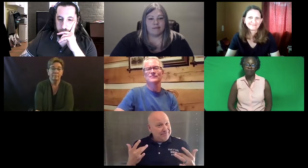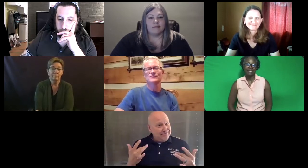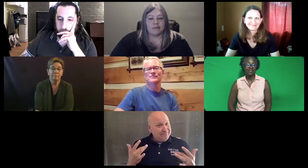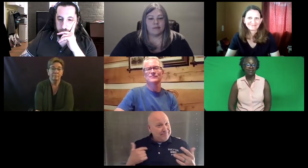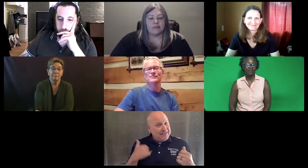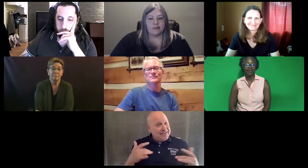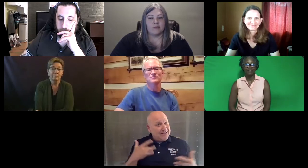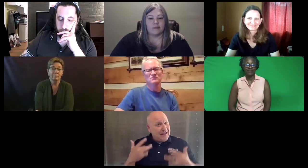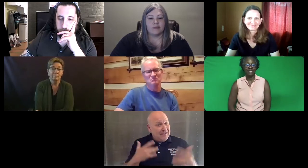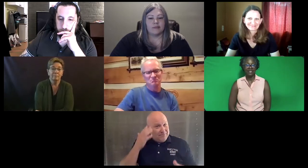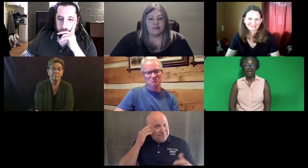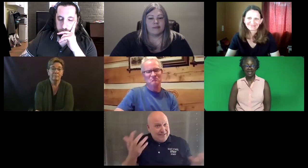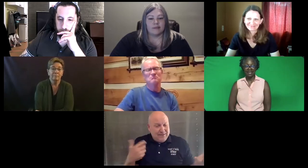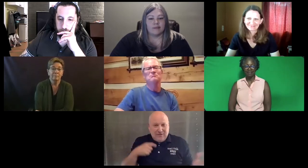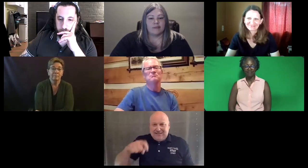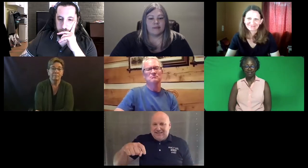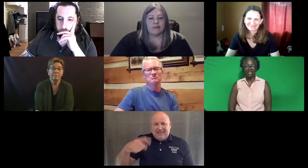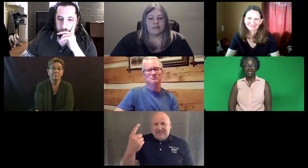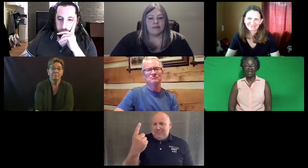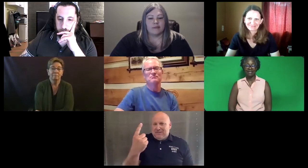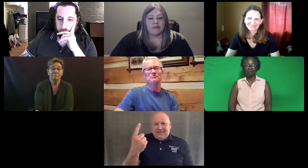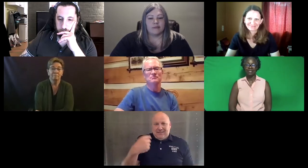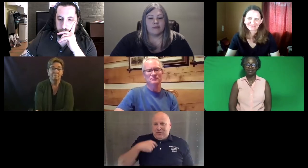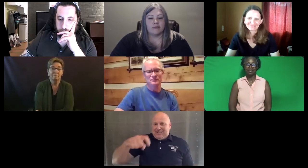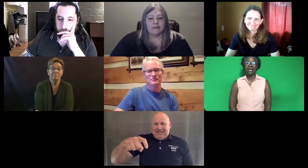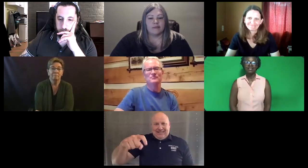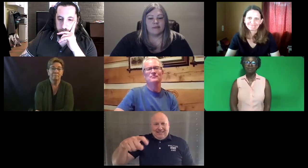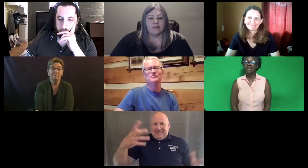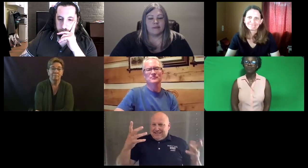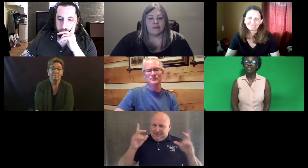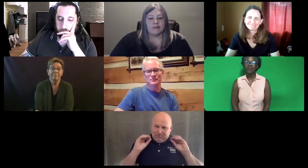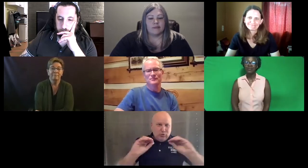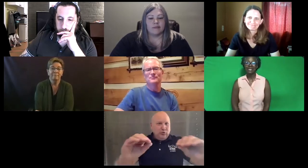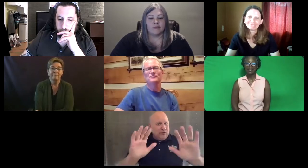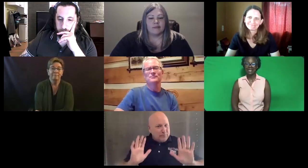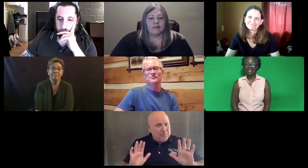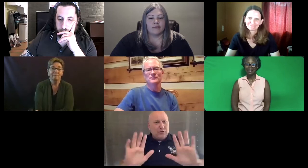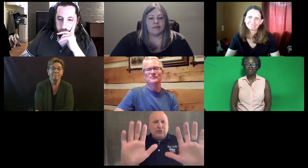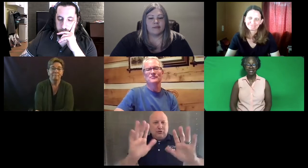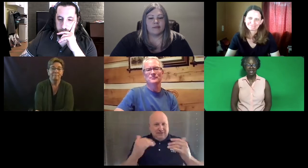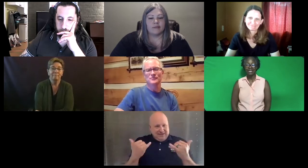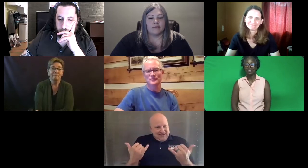But it's still very, very exciting. Very exciting, because it's something that we definitely needed. There was a need.